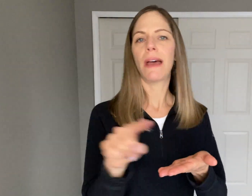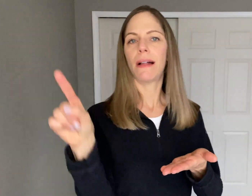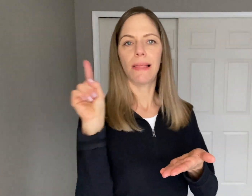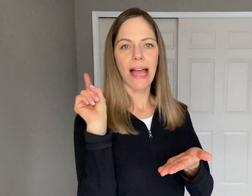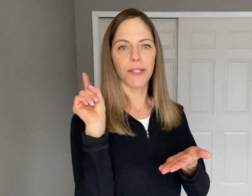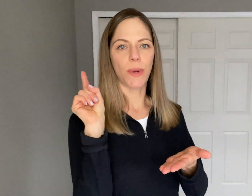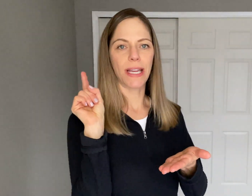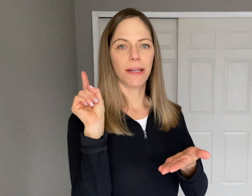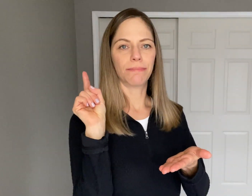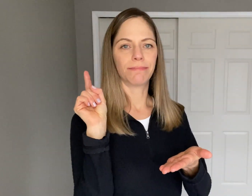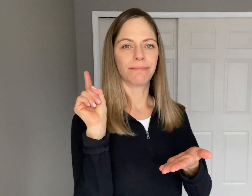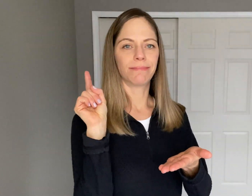"Last week"